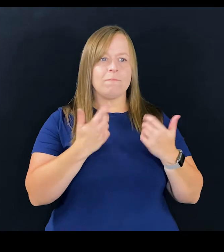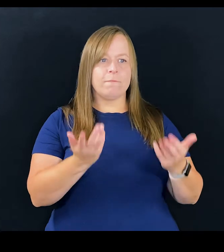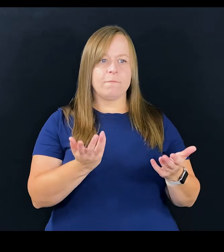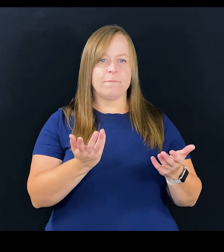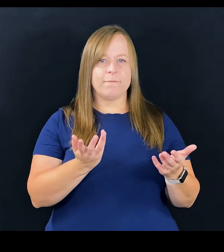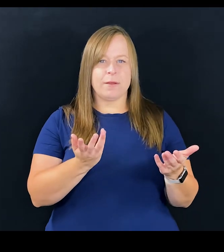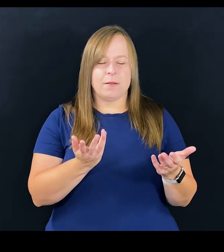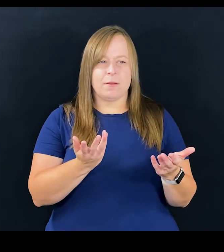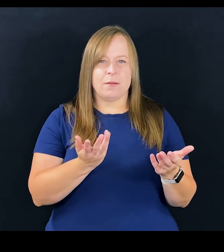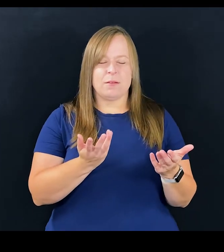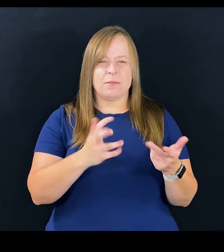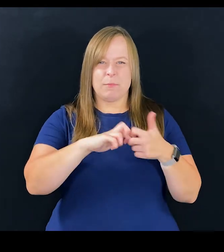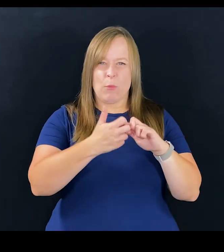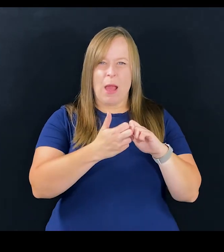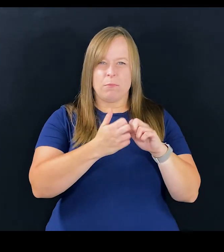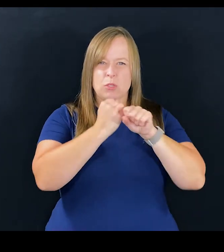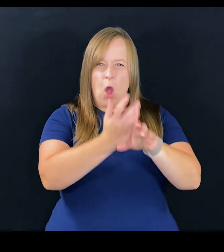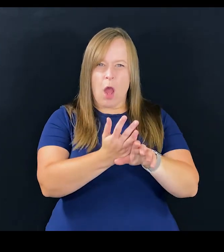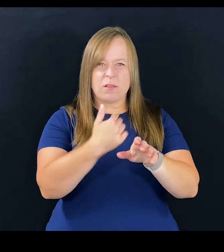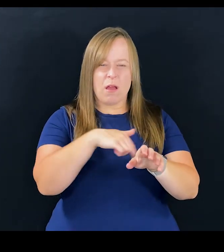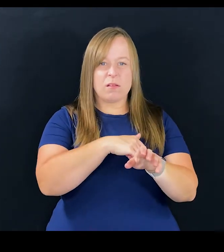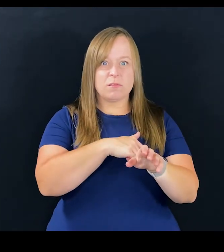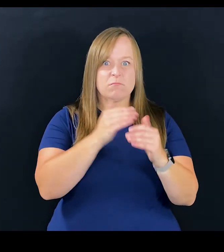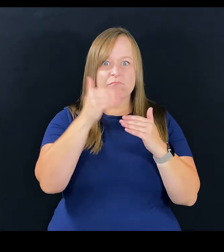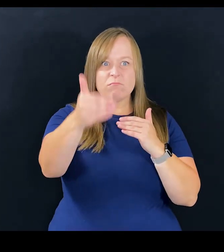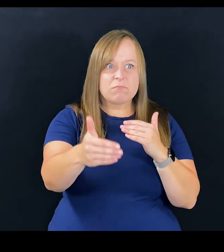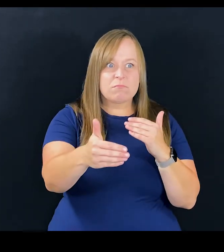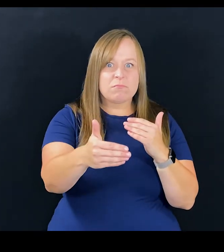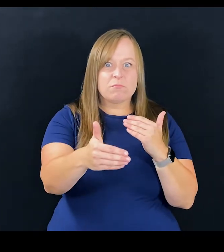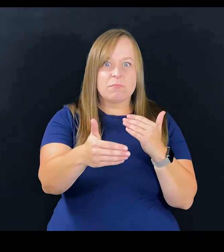was problematic, so much so that